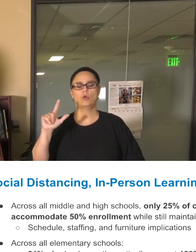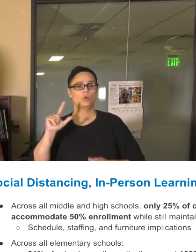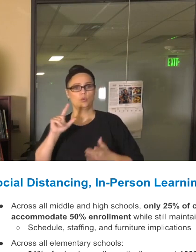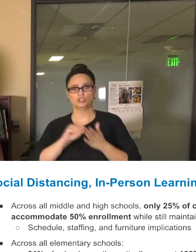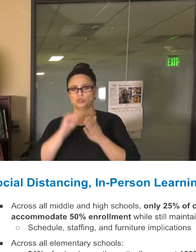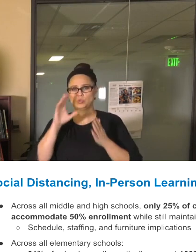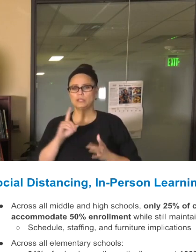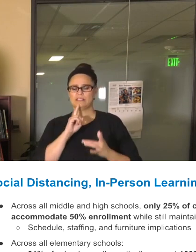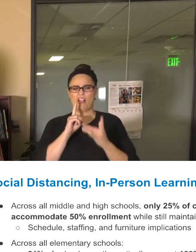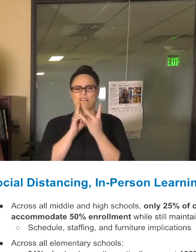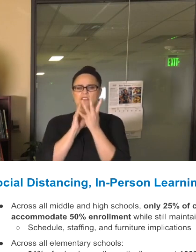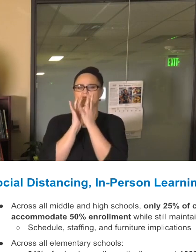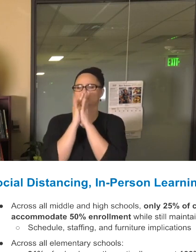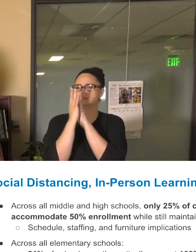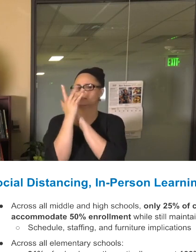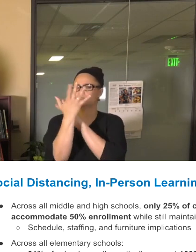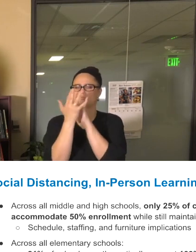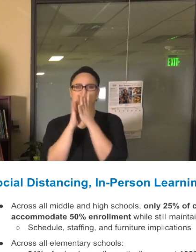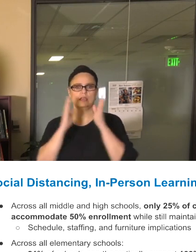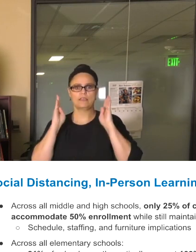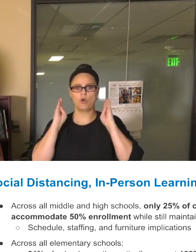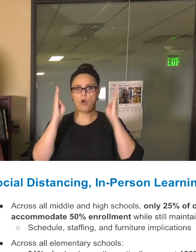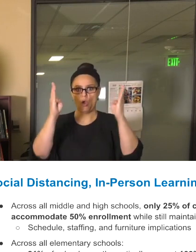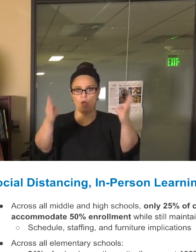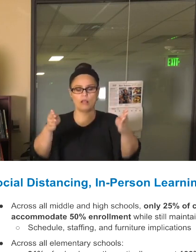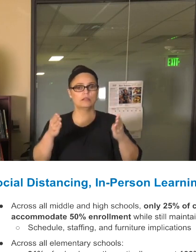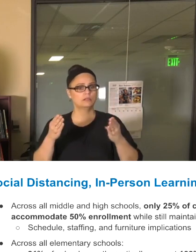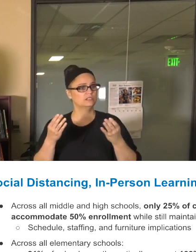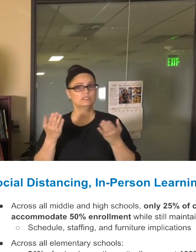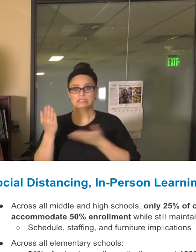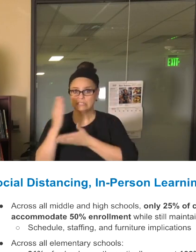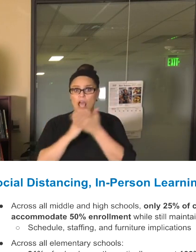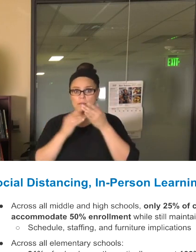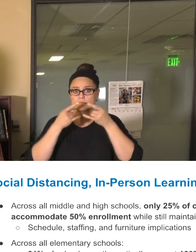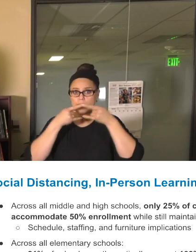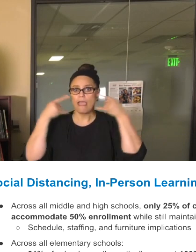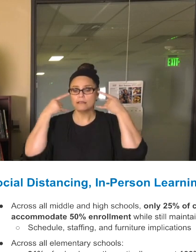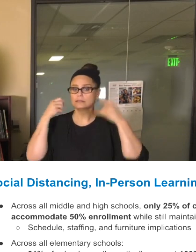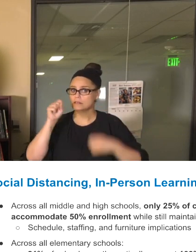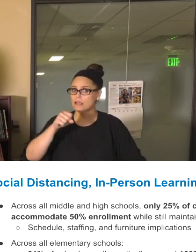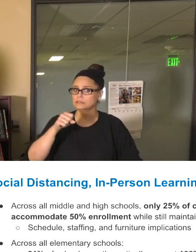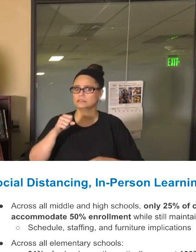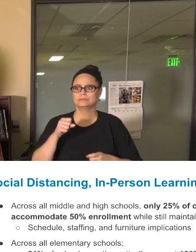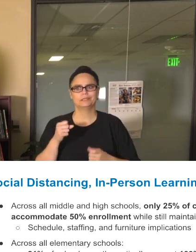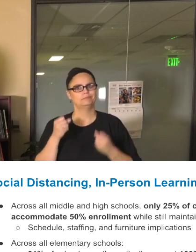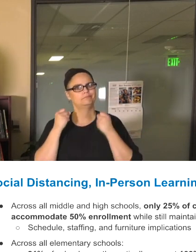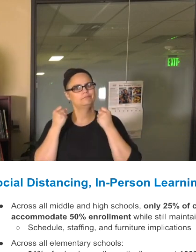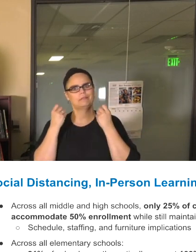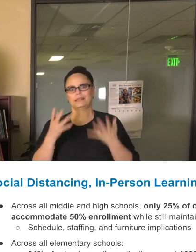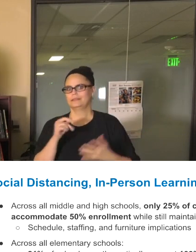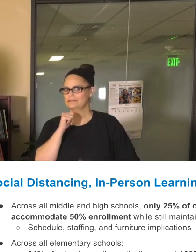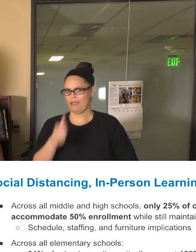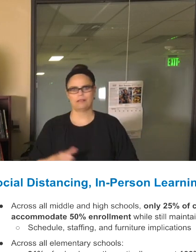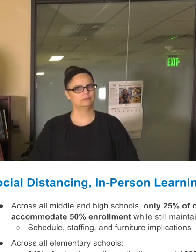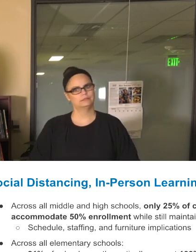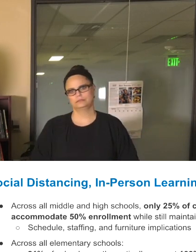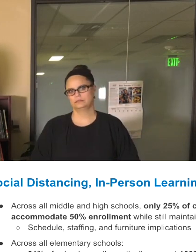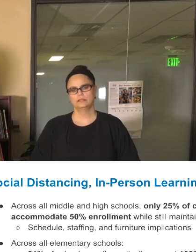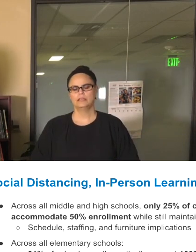hallway, some of them wearing masks, many more were not, and it's too bad that this has become truly a political issue